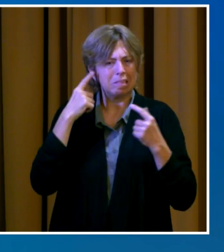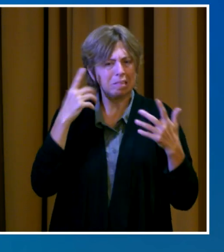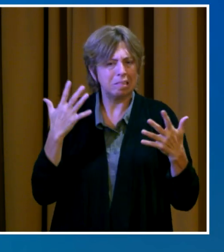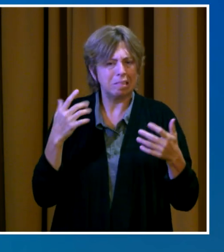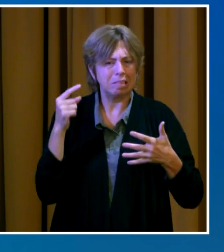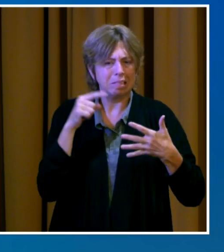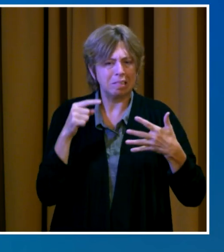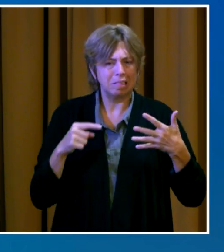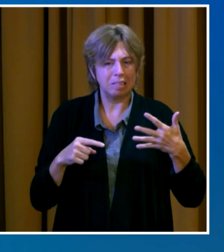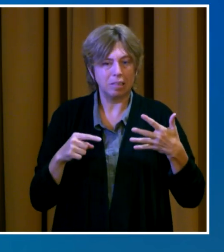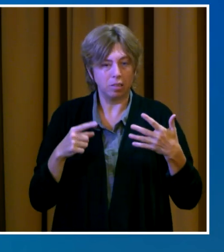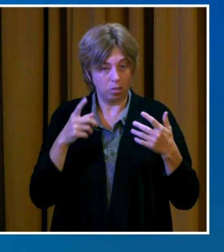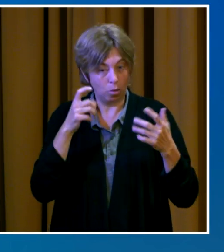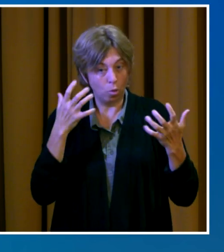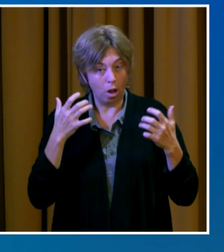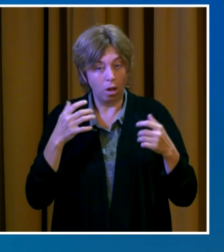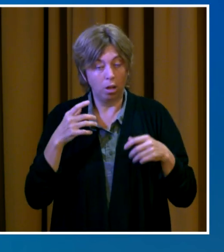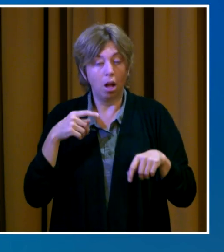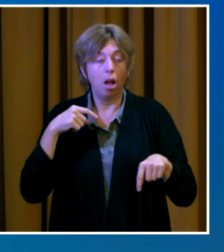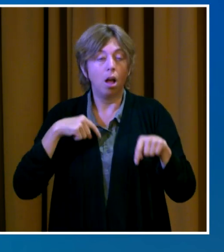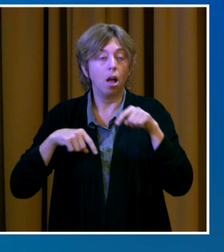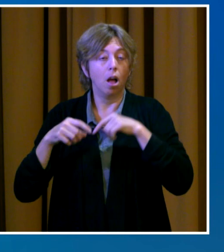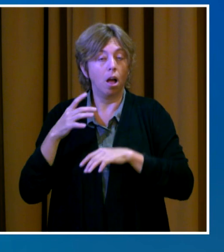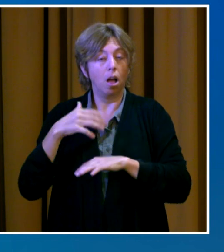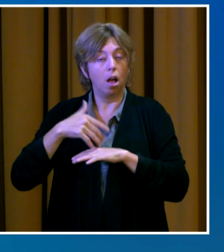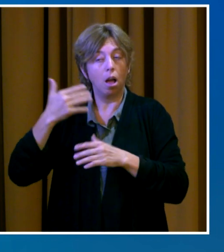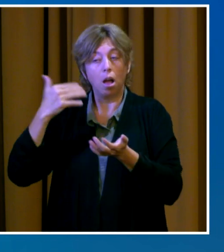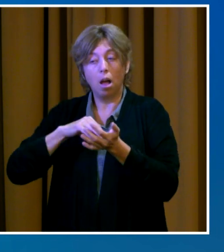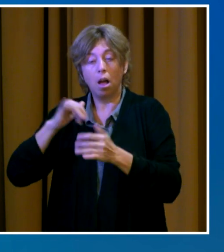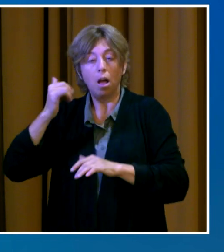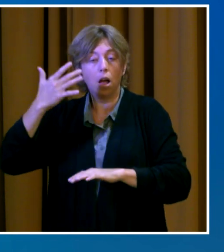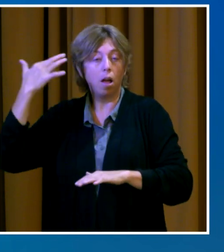Even if vaccinated, consider wearing a mask when you visit